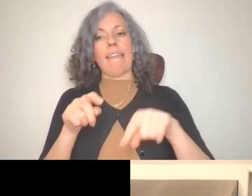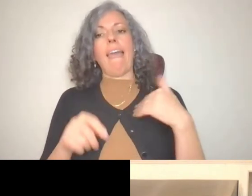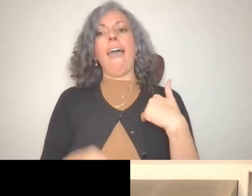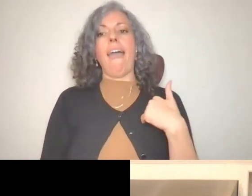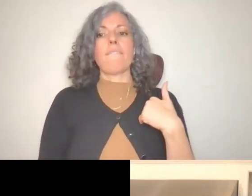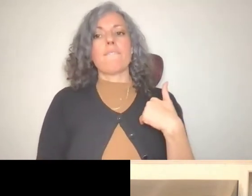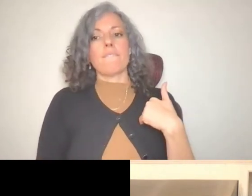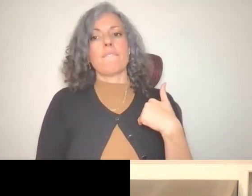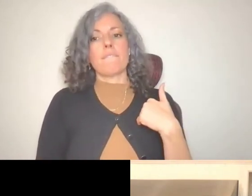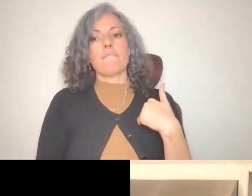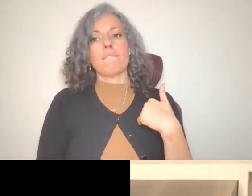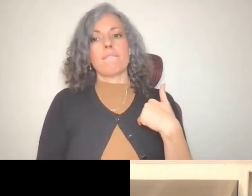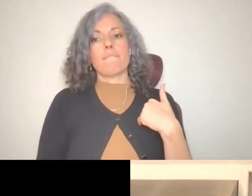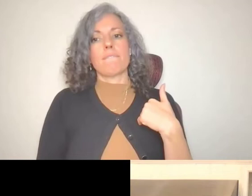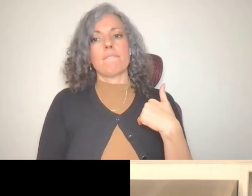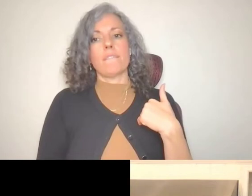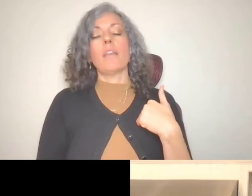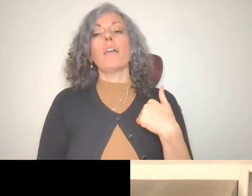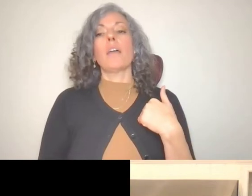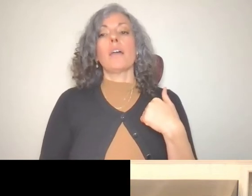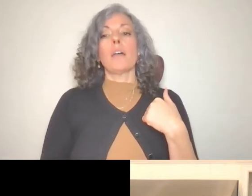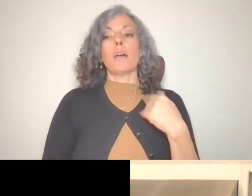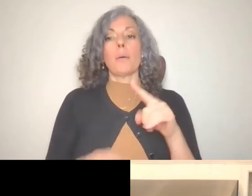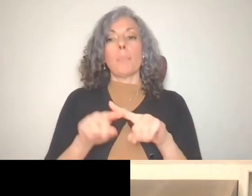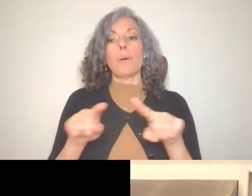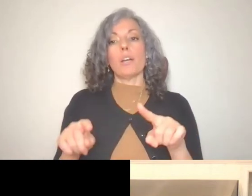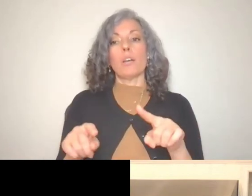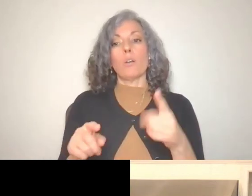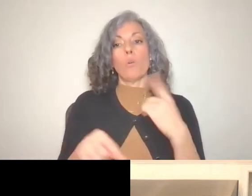But when I honestly was searching into ABLE